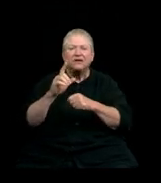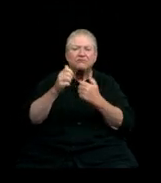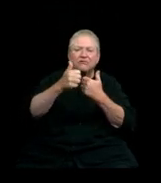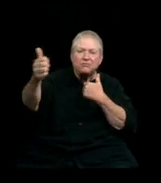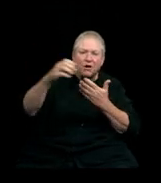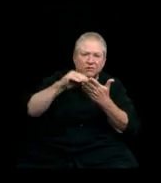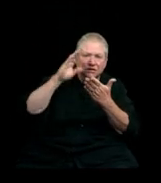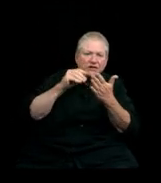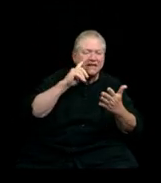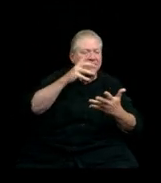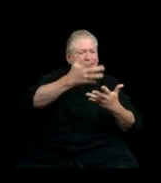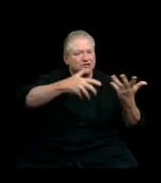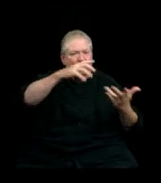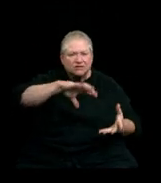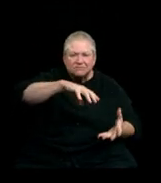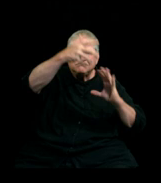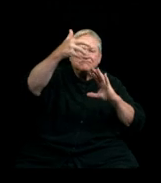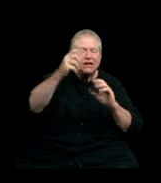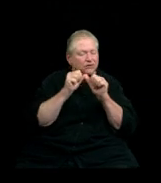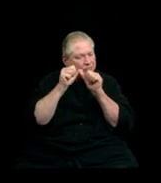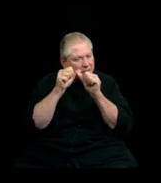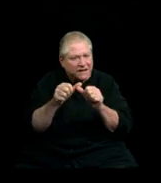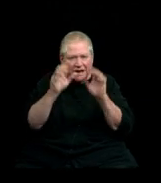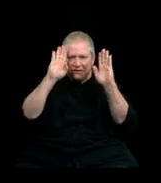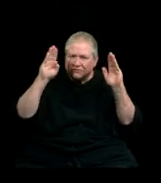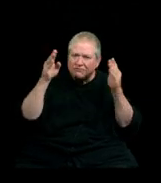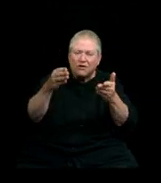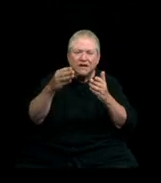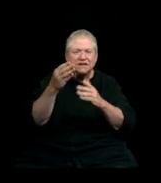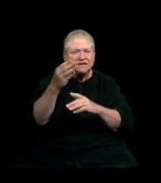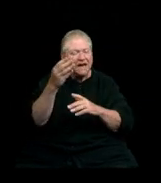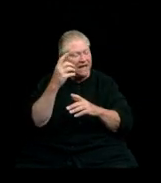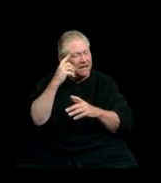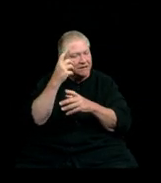and much more, you maintained your focus and held onto the goals that brought you to Western years ago.